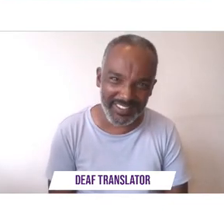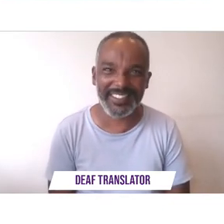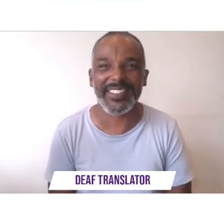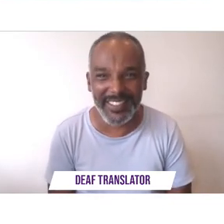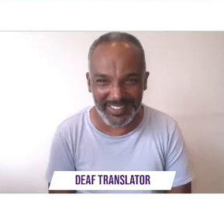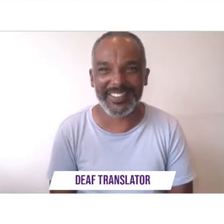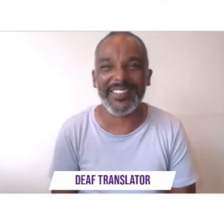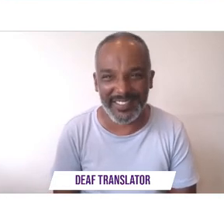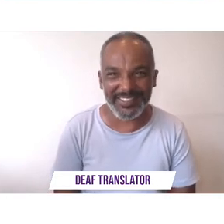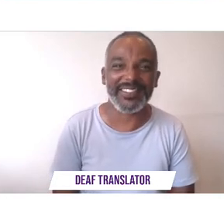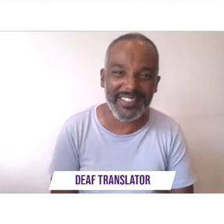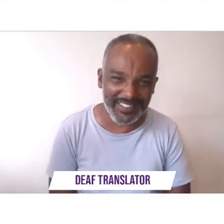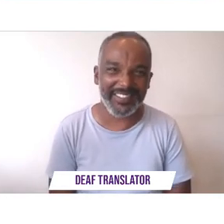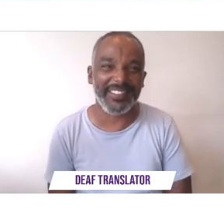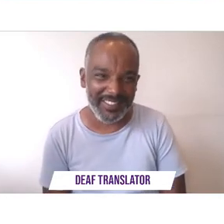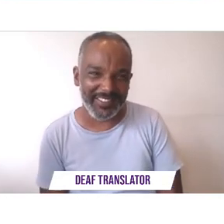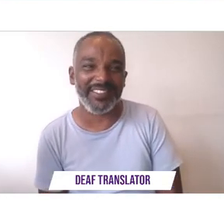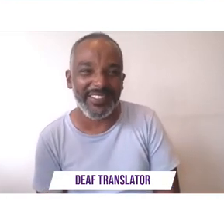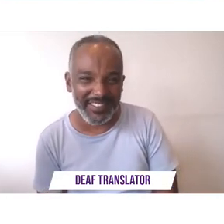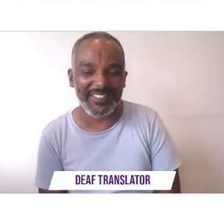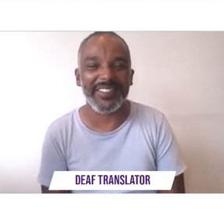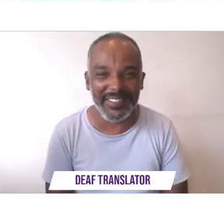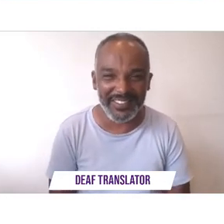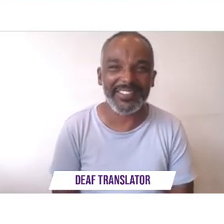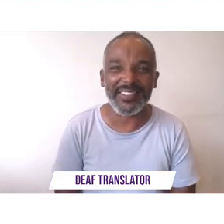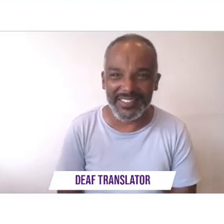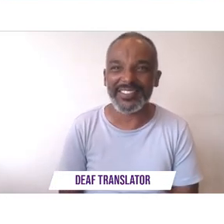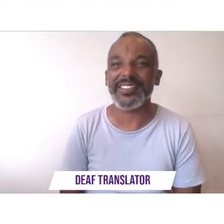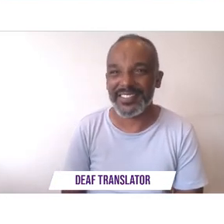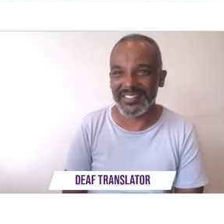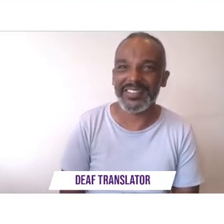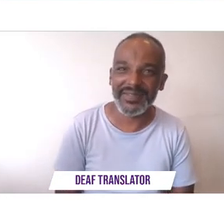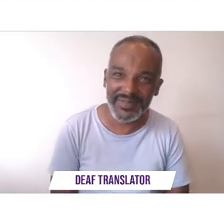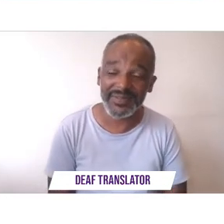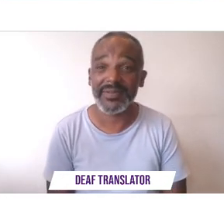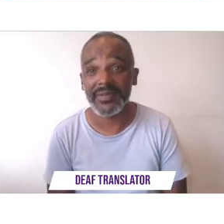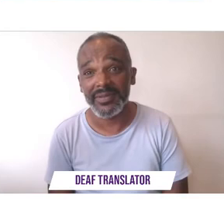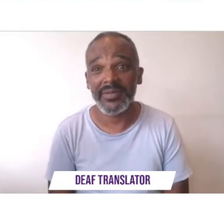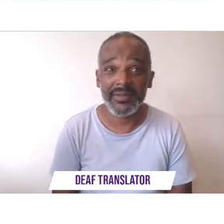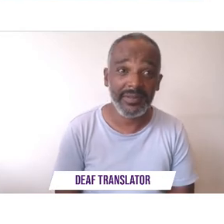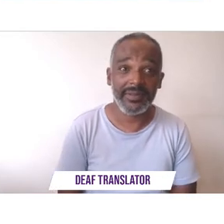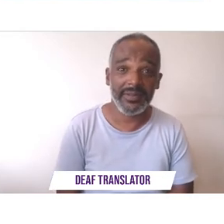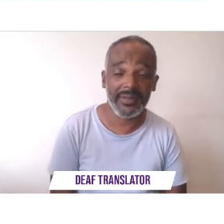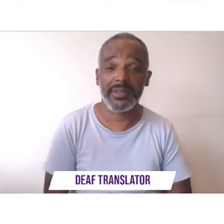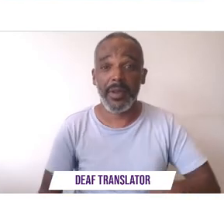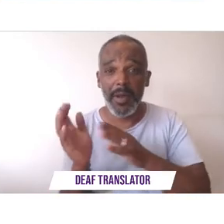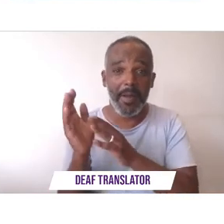forms and the meaning questionnaires place you with feeling and loving tender care keep it in the frame keep the pressure up